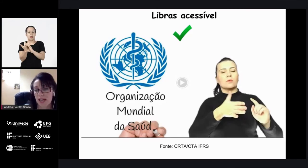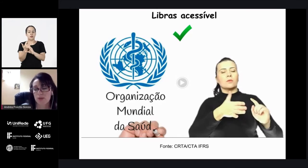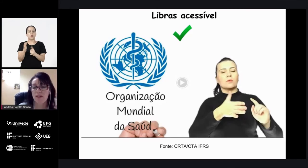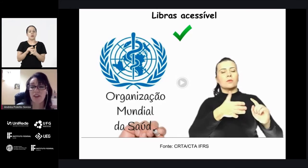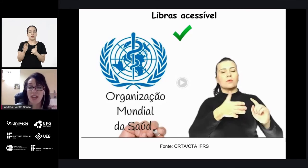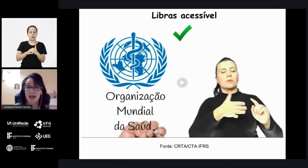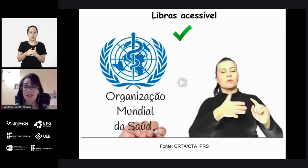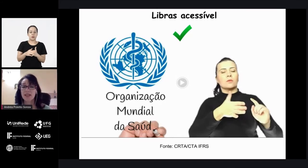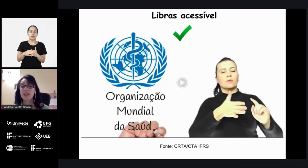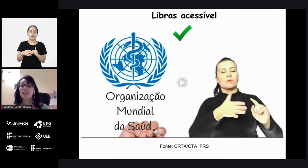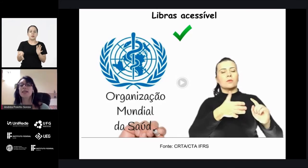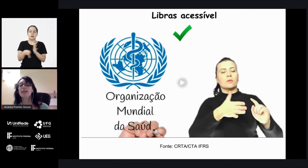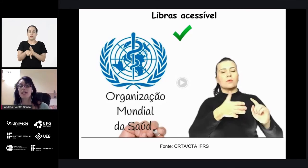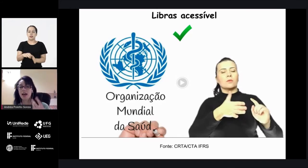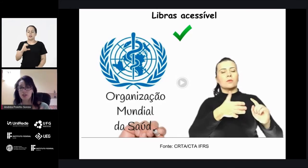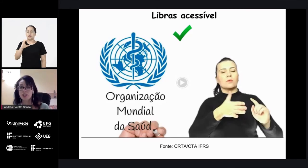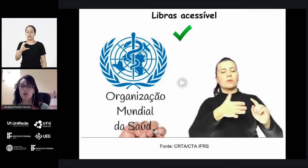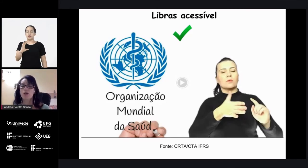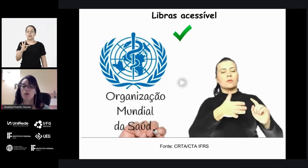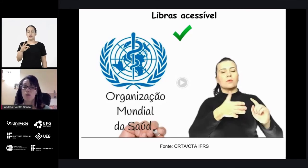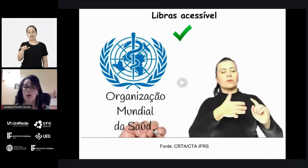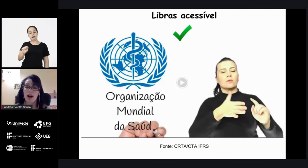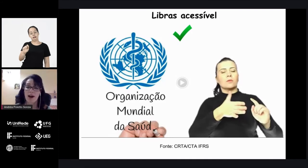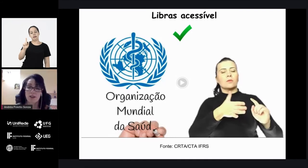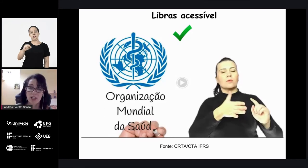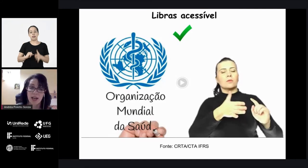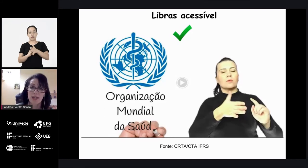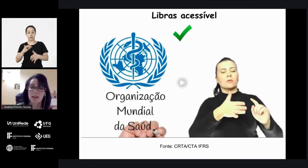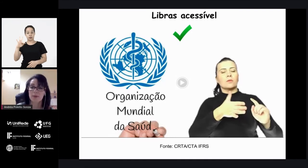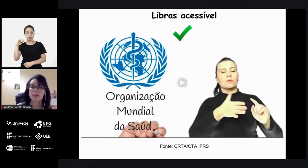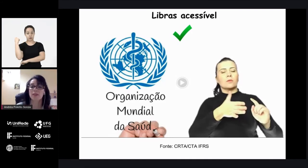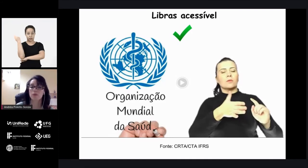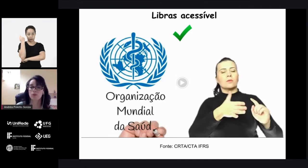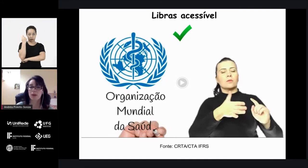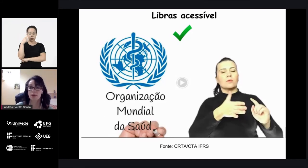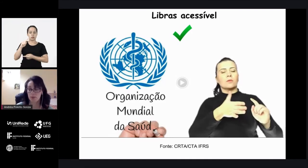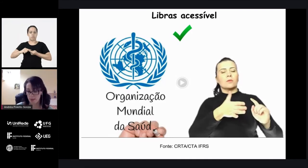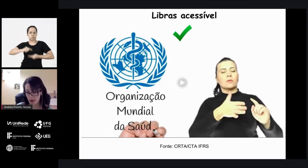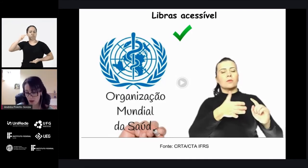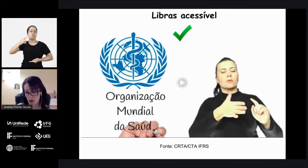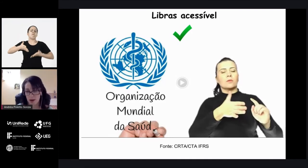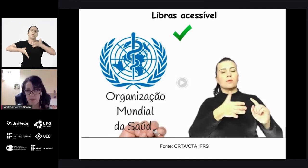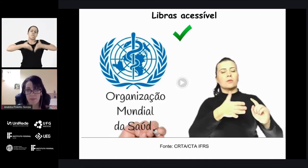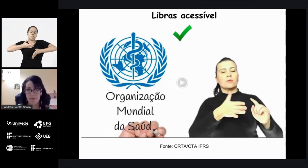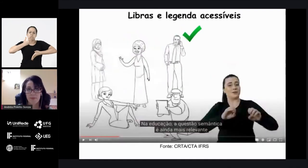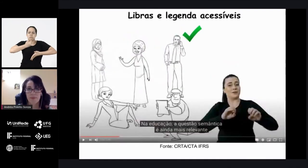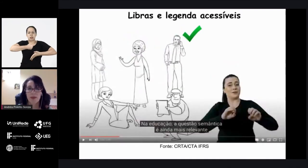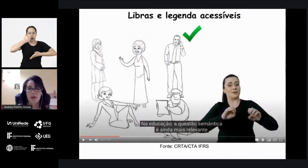the YouTube channel of the ifrs CTA and we put the window in Libr but then a much larger size